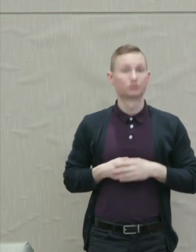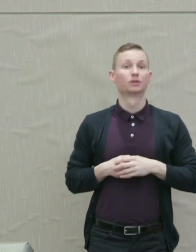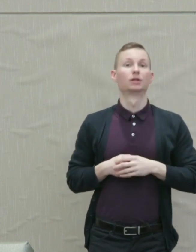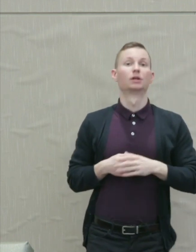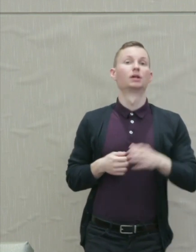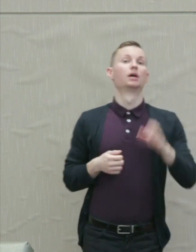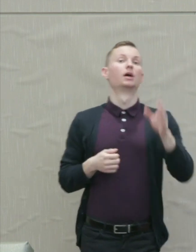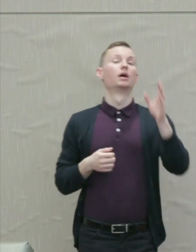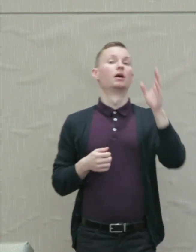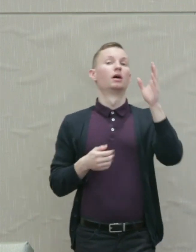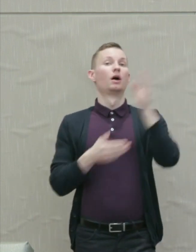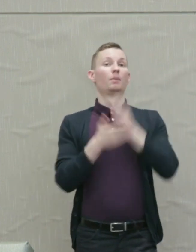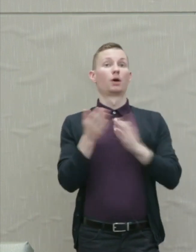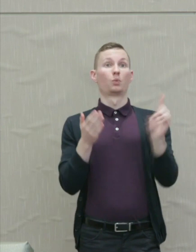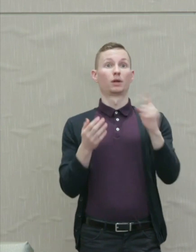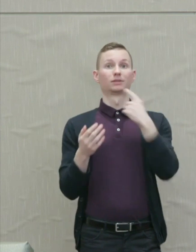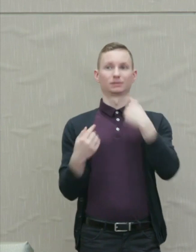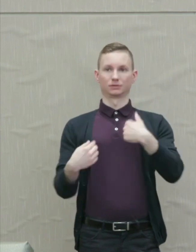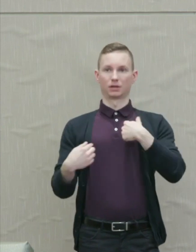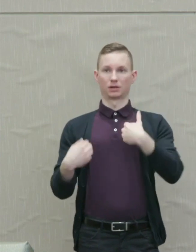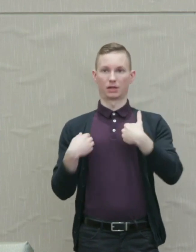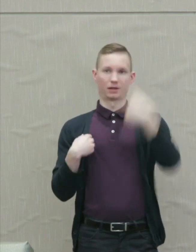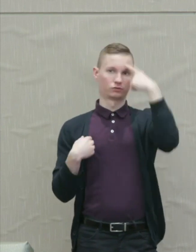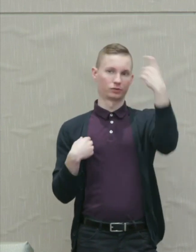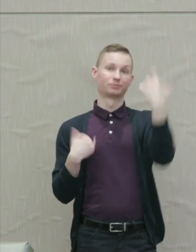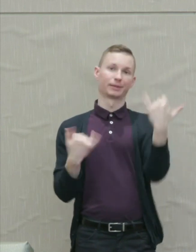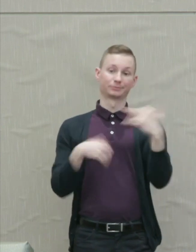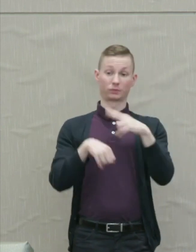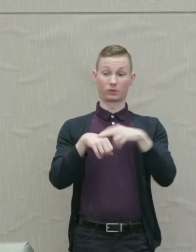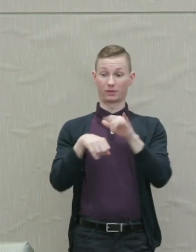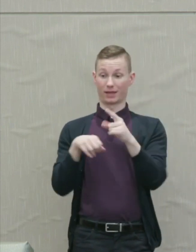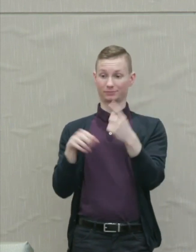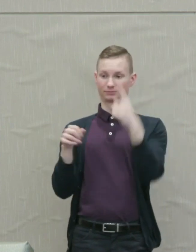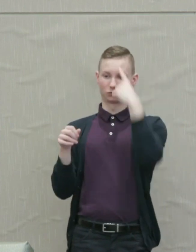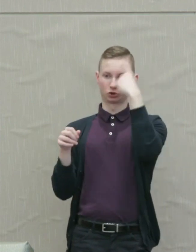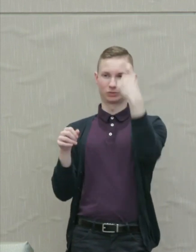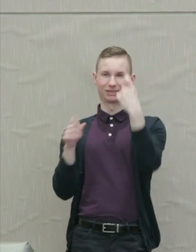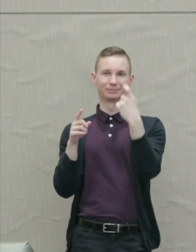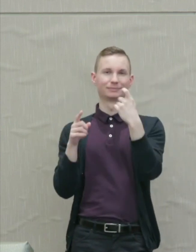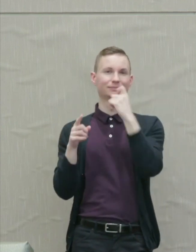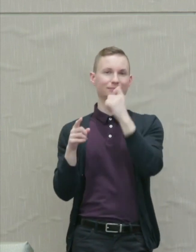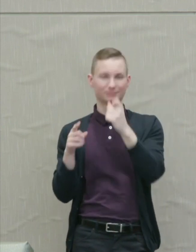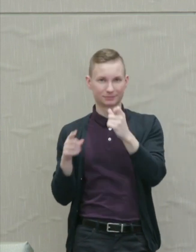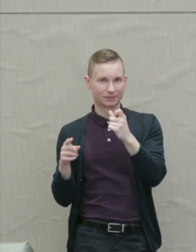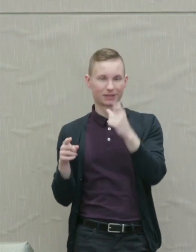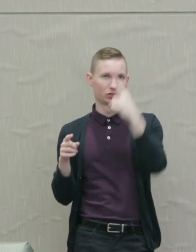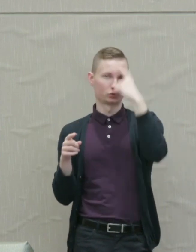takes flight. Martha Nussbaum: Now of course this dream is not a dream of retributive punishment,